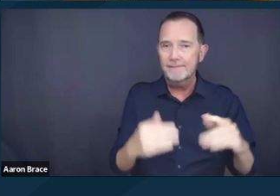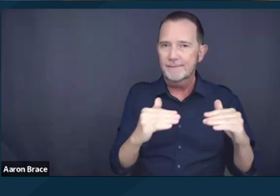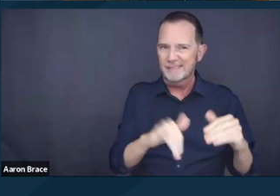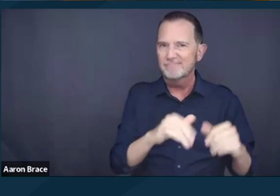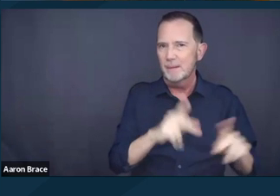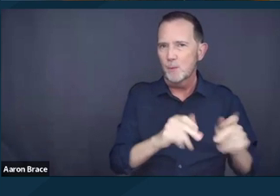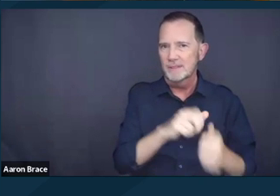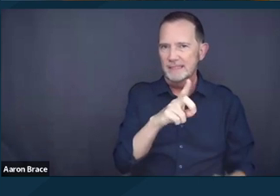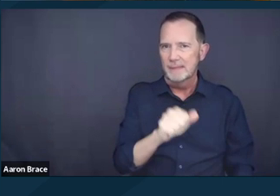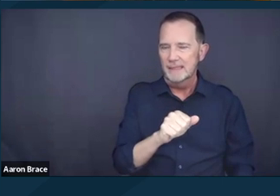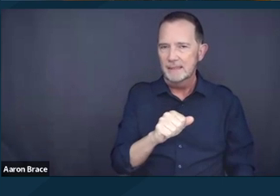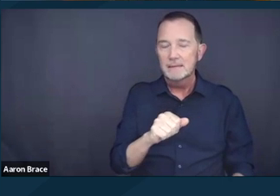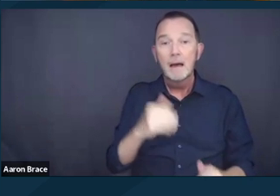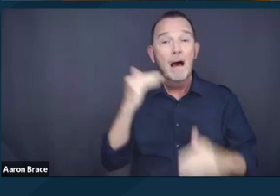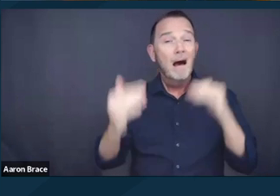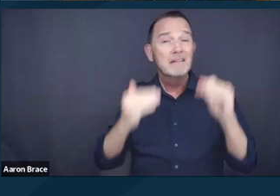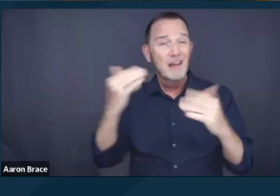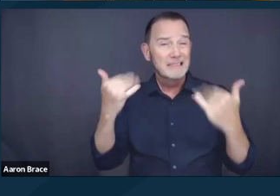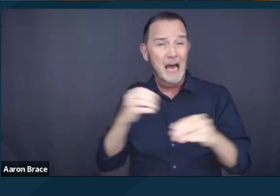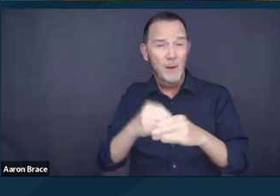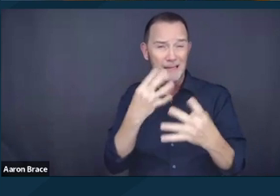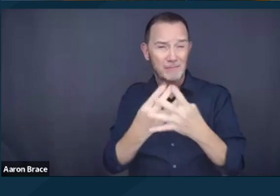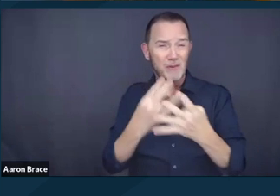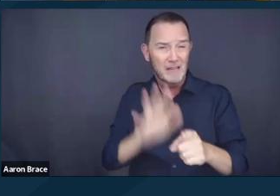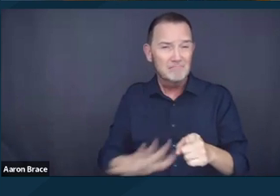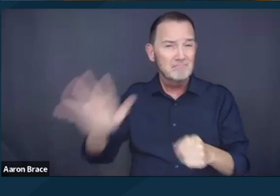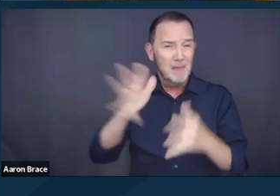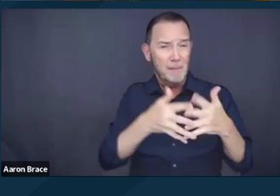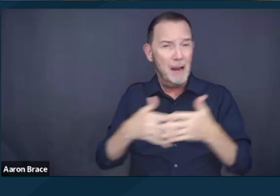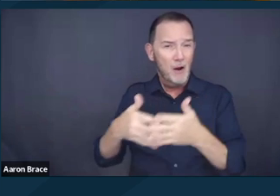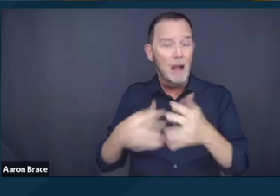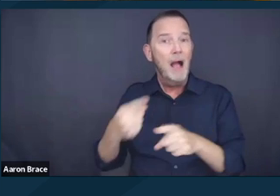This was a statistic shared by activist and community lawyer, Talila Lewis.